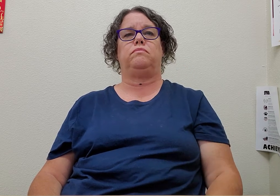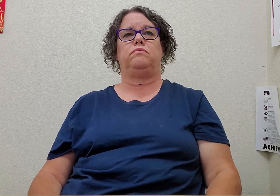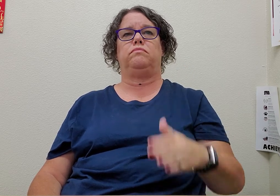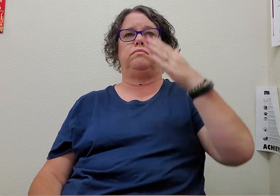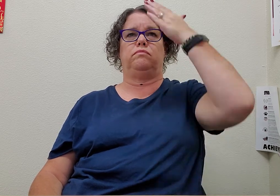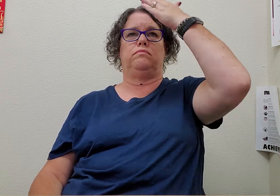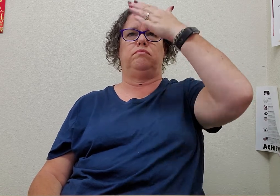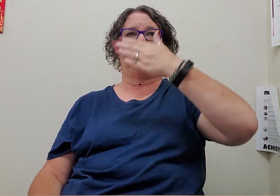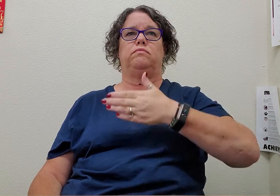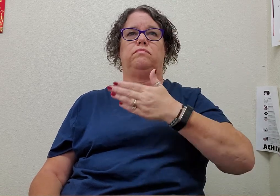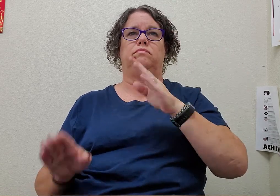front door